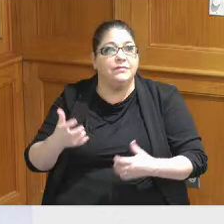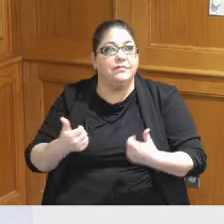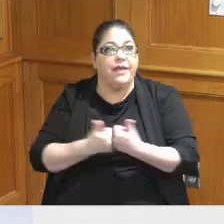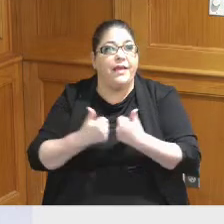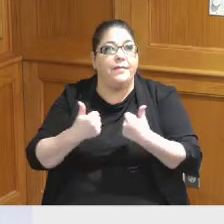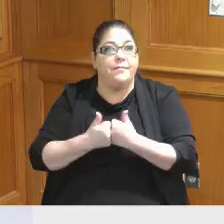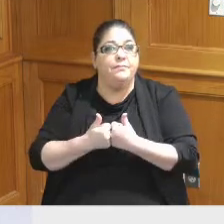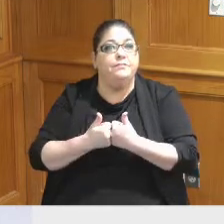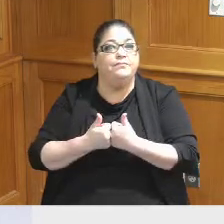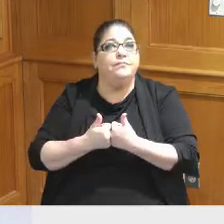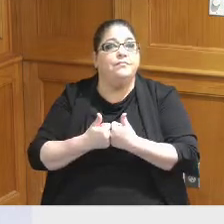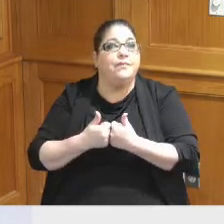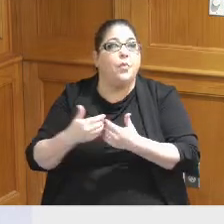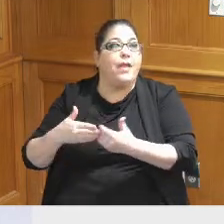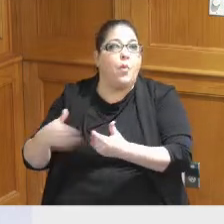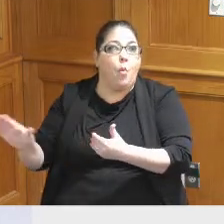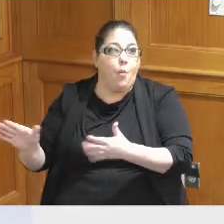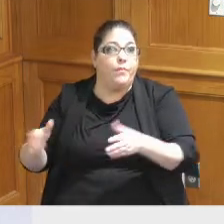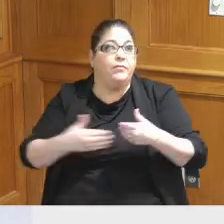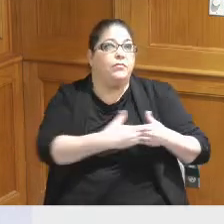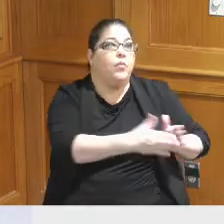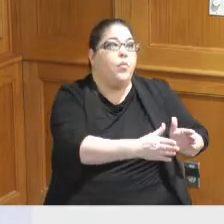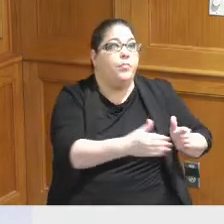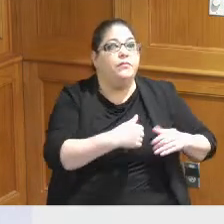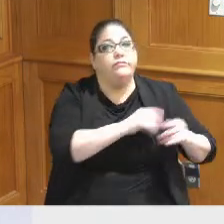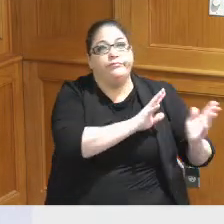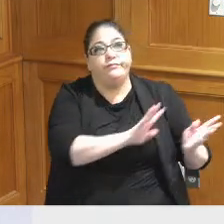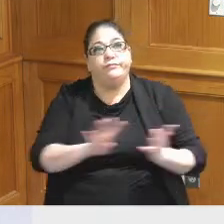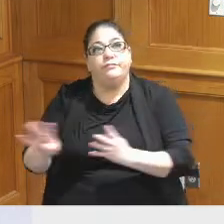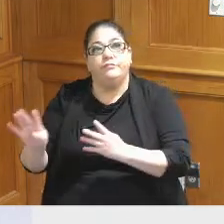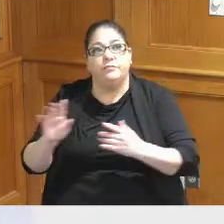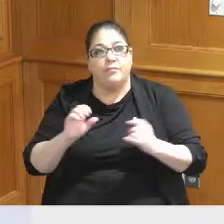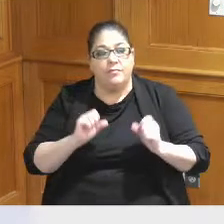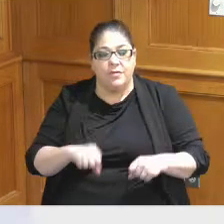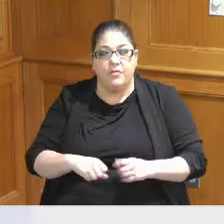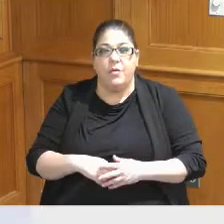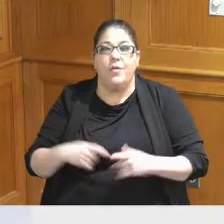vehicular traffic we could open it up and and so we would that would have to be managed accordingly